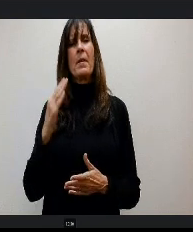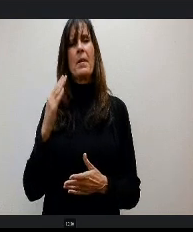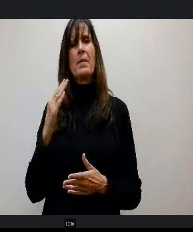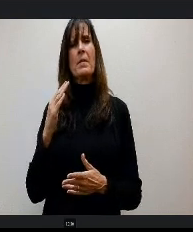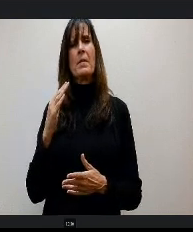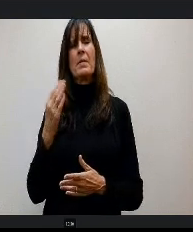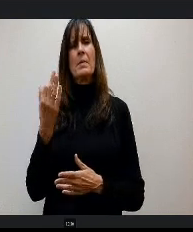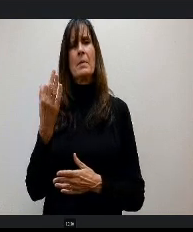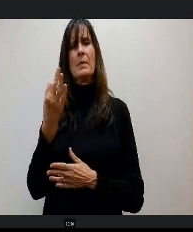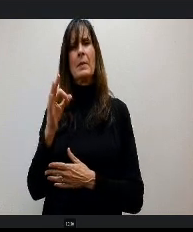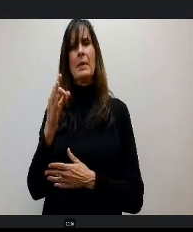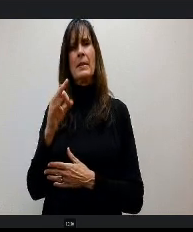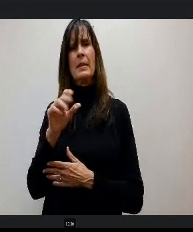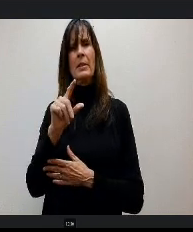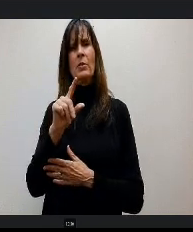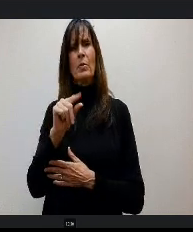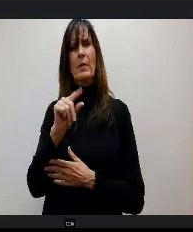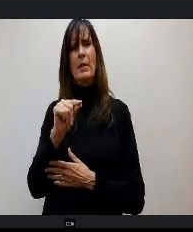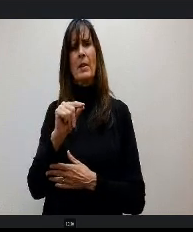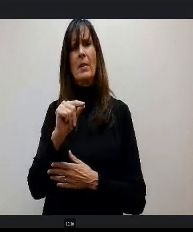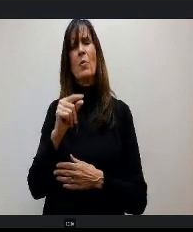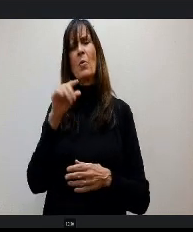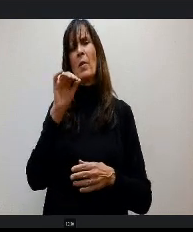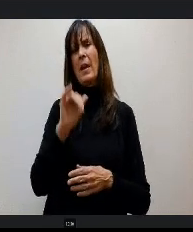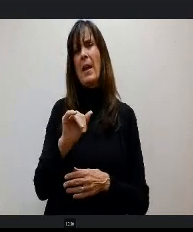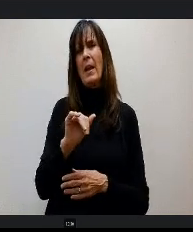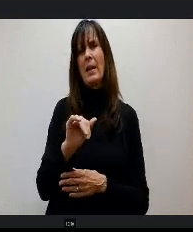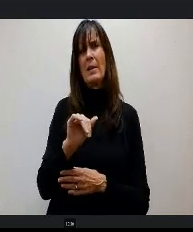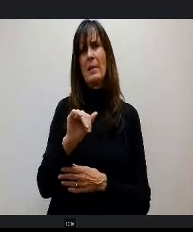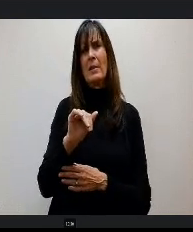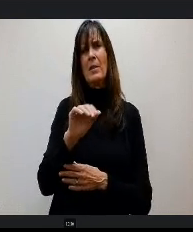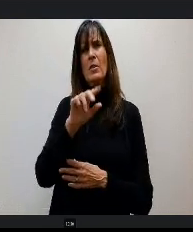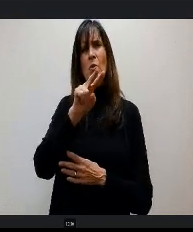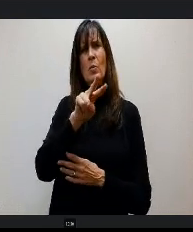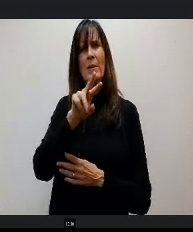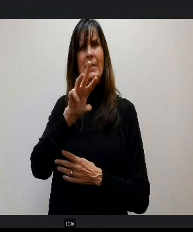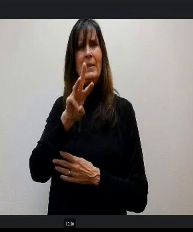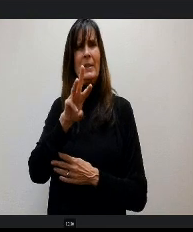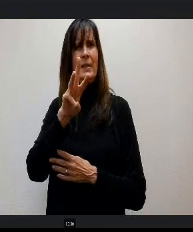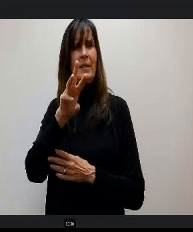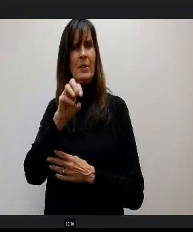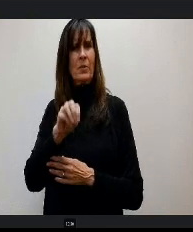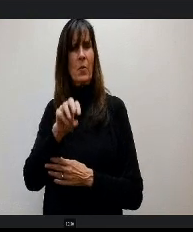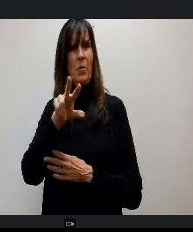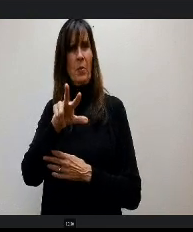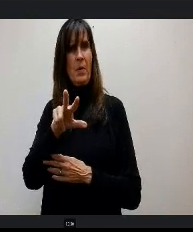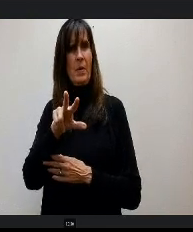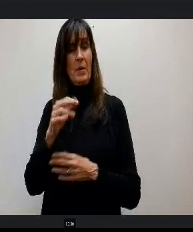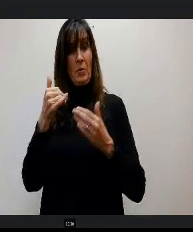26,603 and it's amazing. Because this count year 26,607